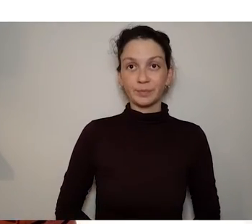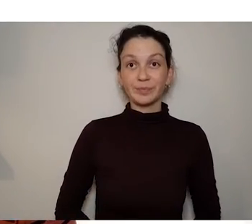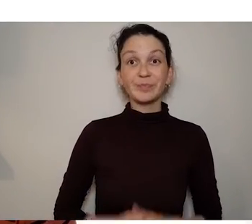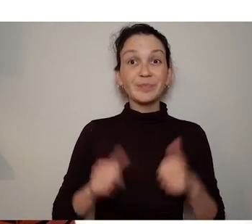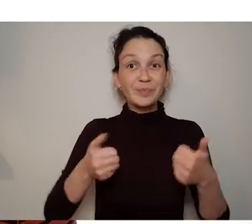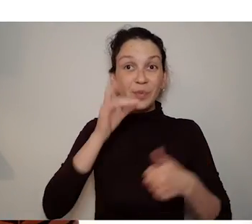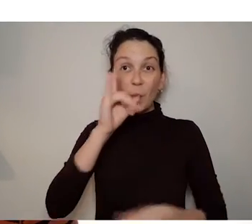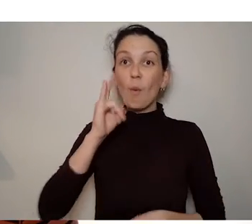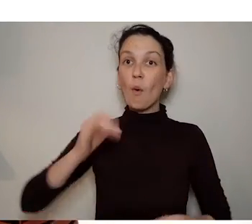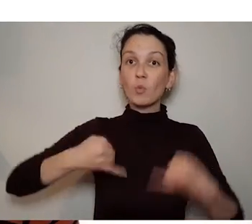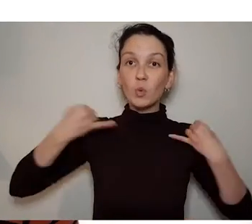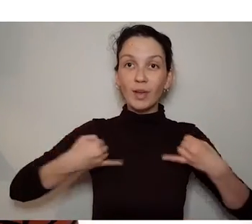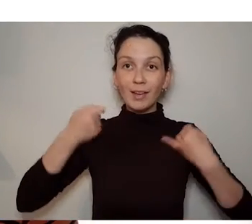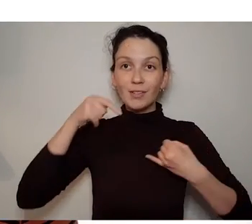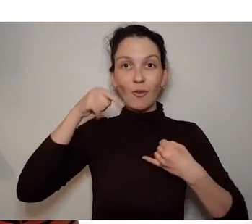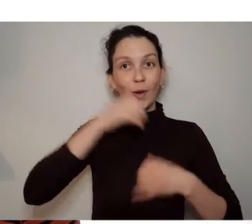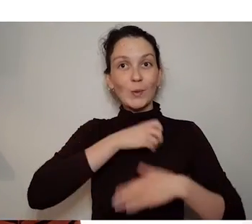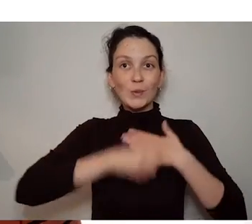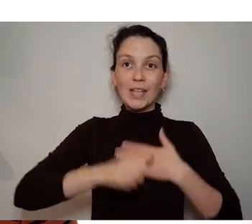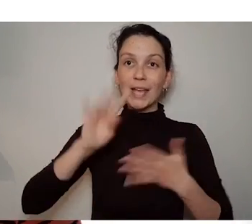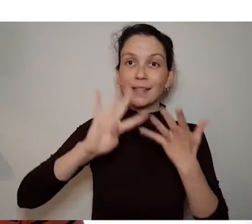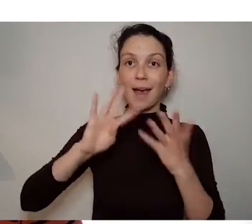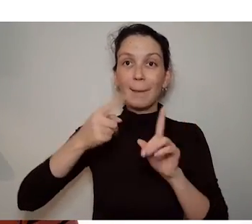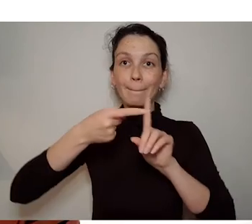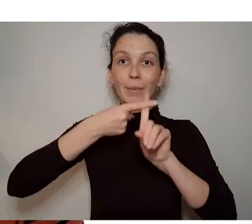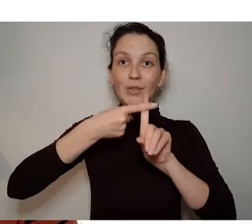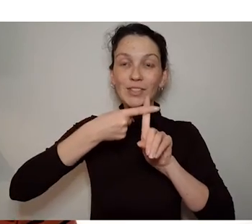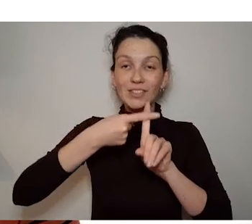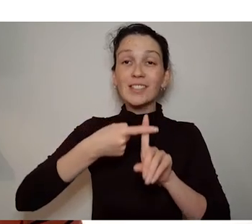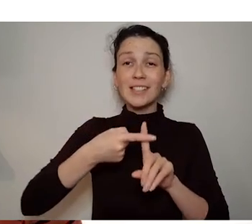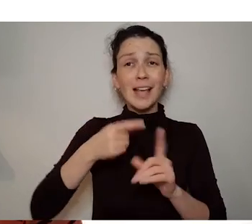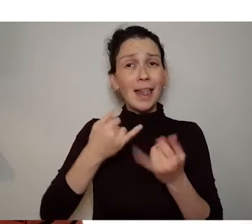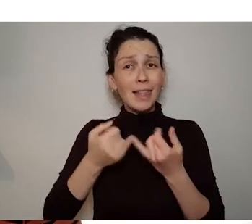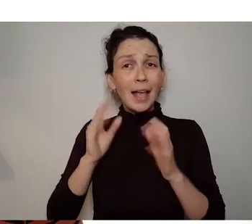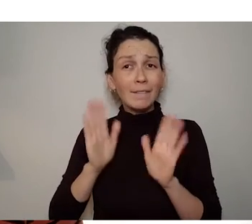accessible videos and a text transcription to go along with the regular audio podcast